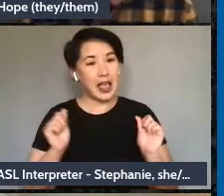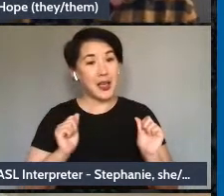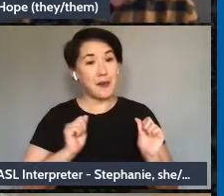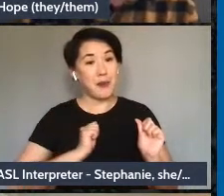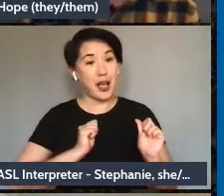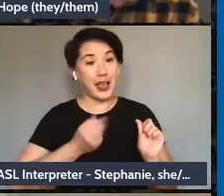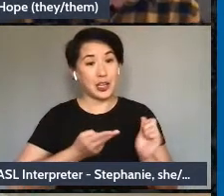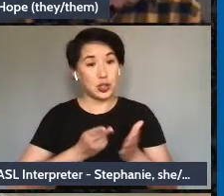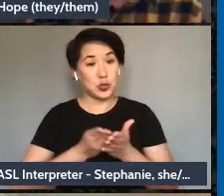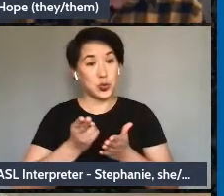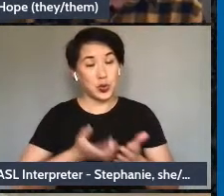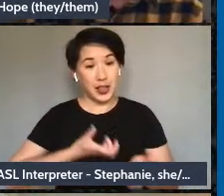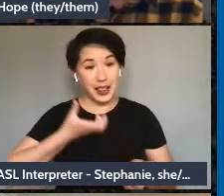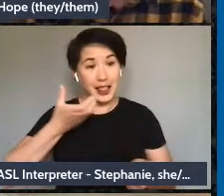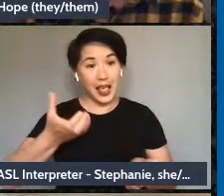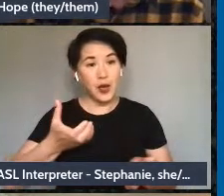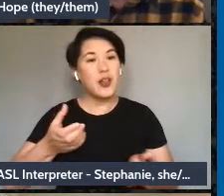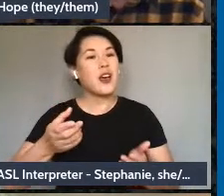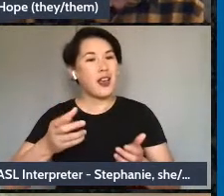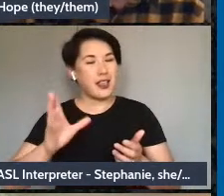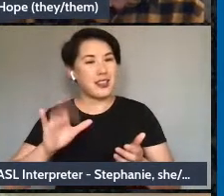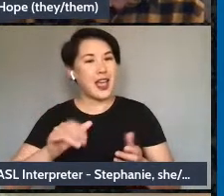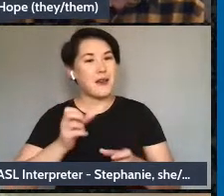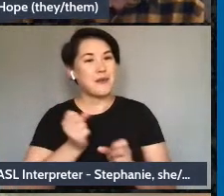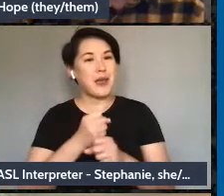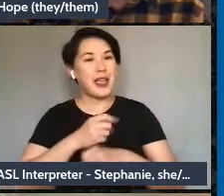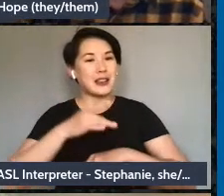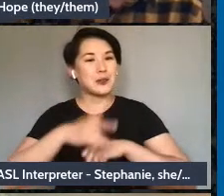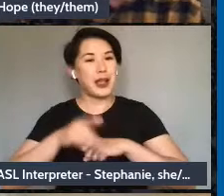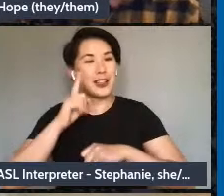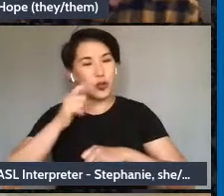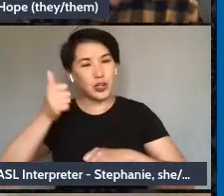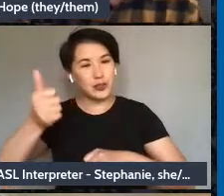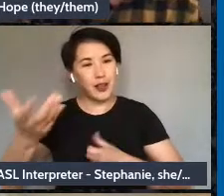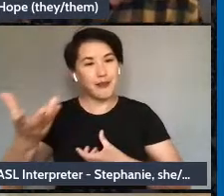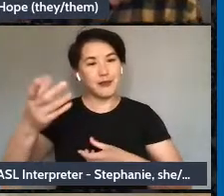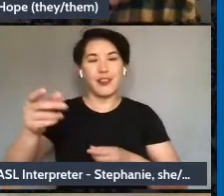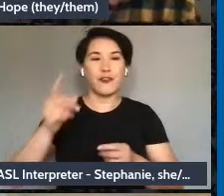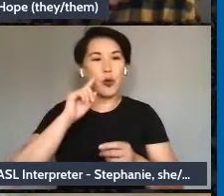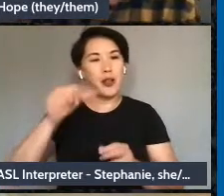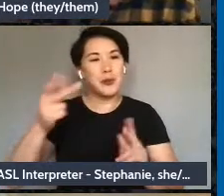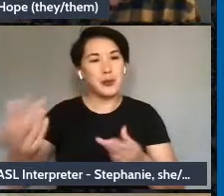so i love that saying thank you to my support systems that's really important